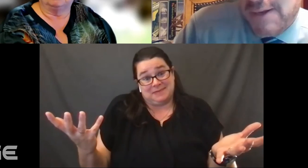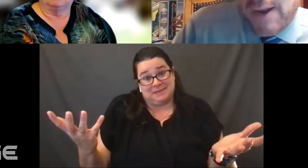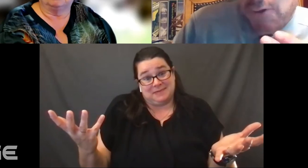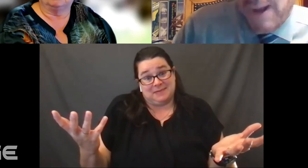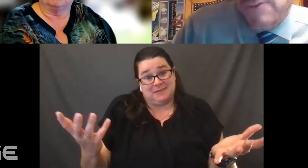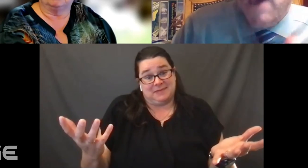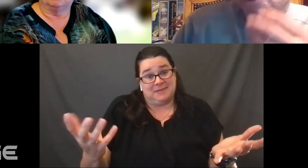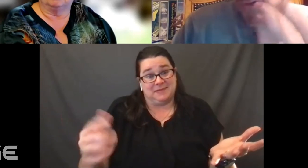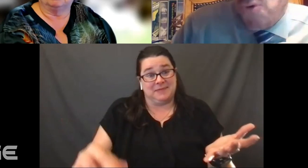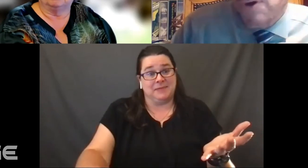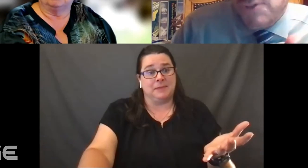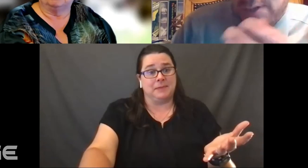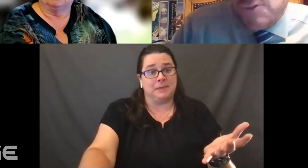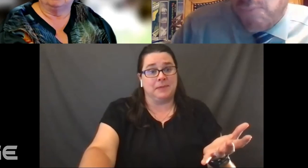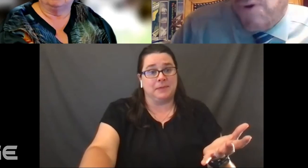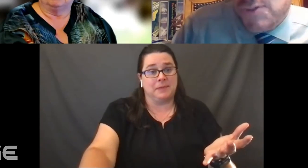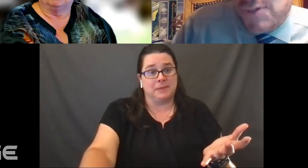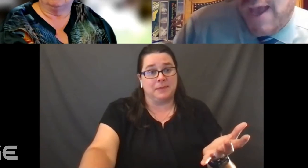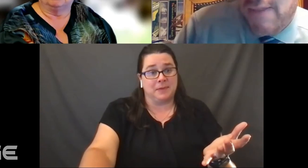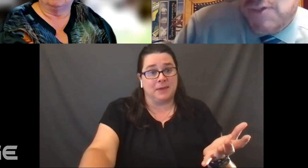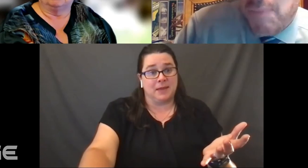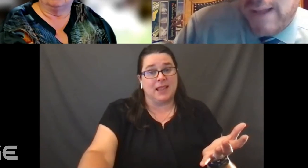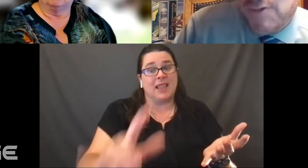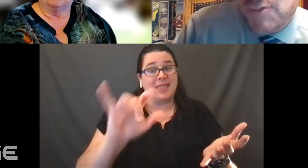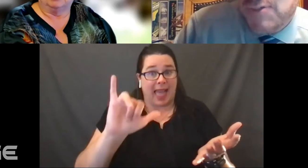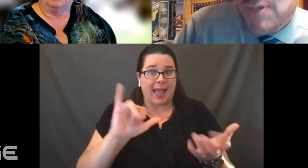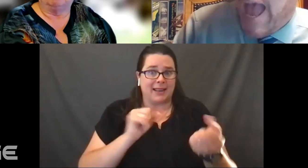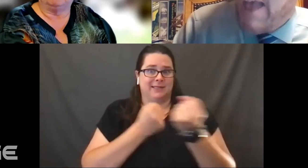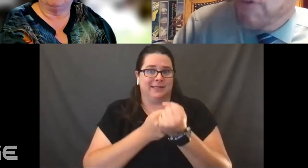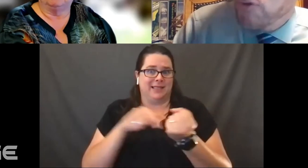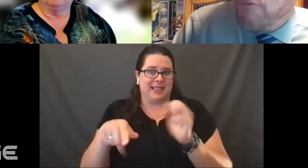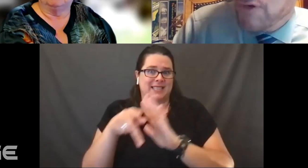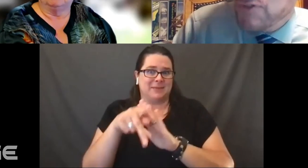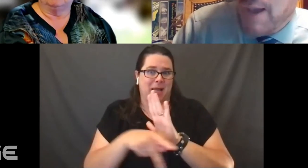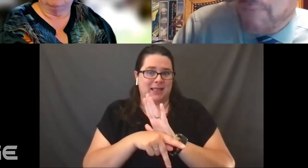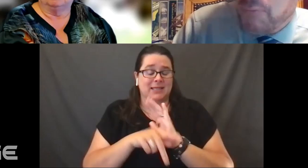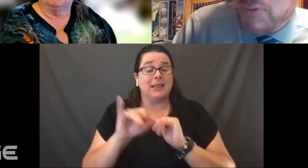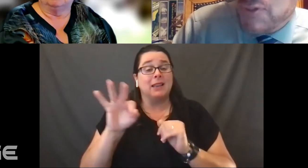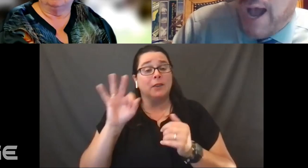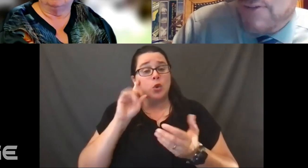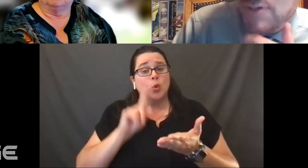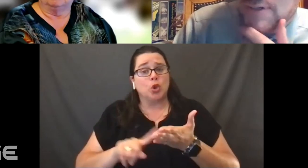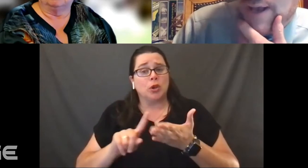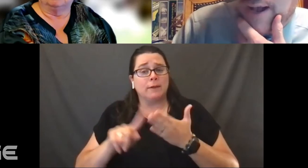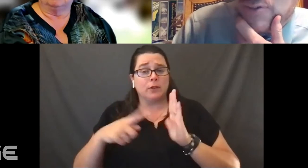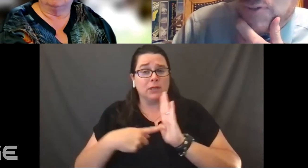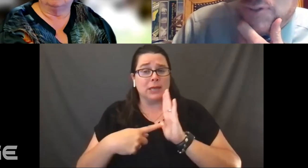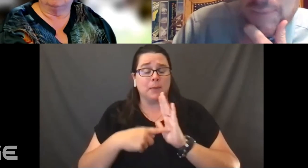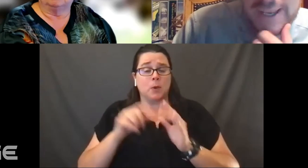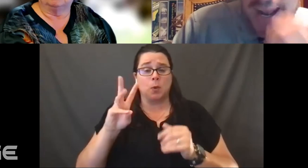that undermines underscores and it supports these policies. If you look for example, at the Wisconsin system,